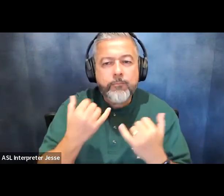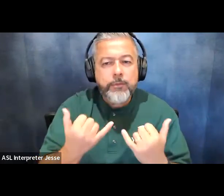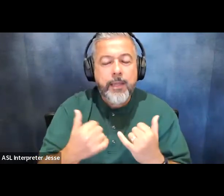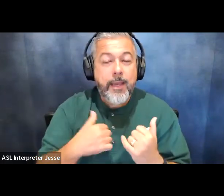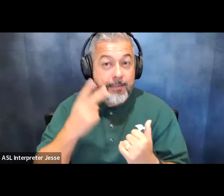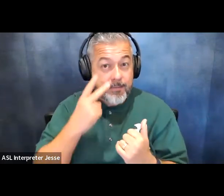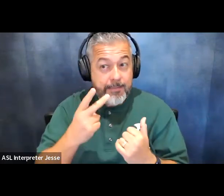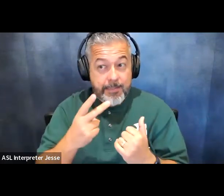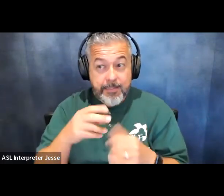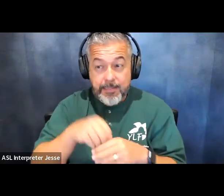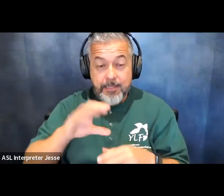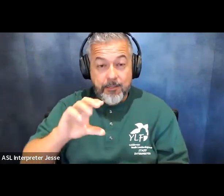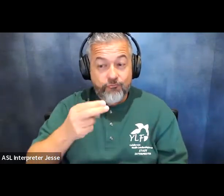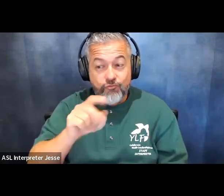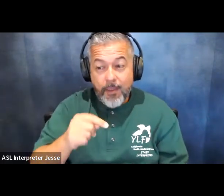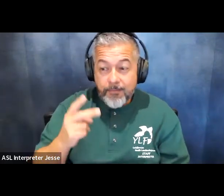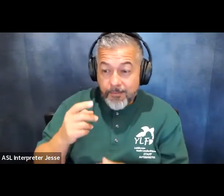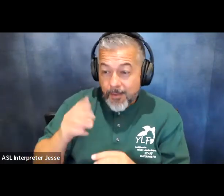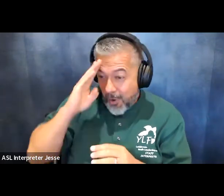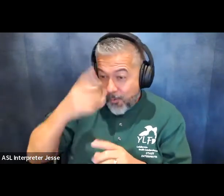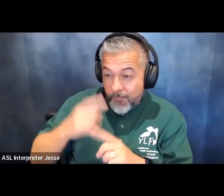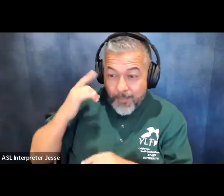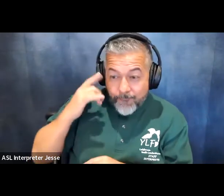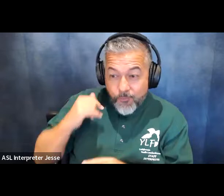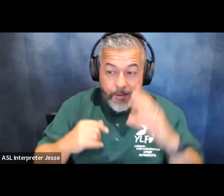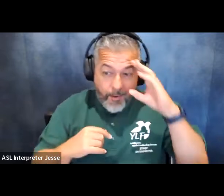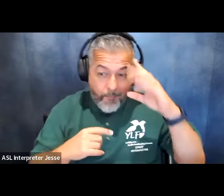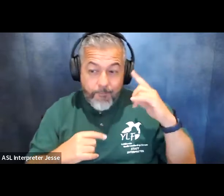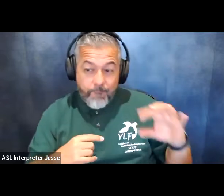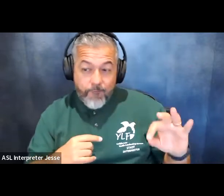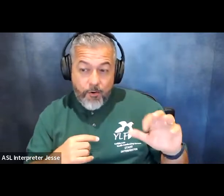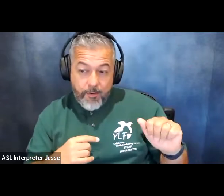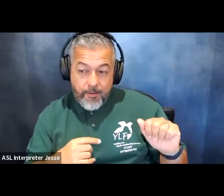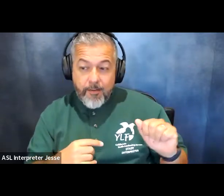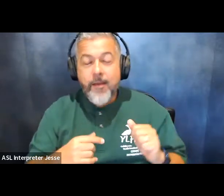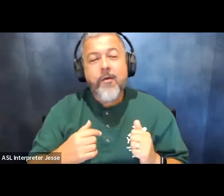kind of like hey from california hey from florida so we really want to see where all of you are from